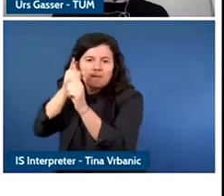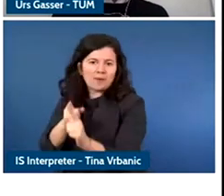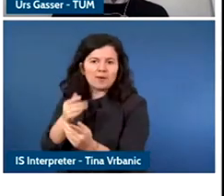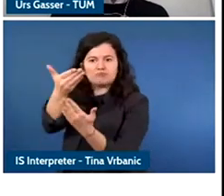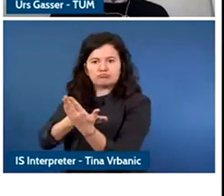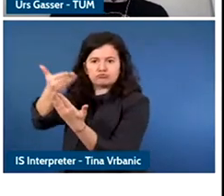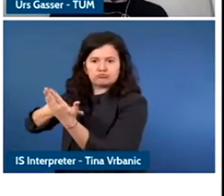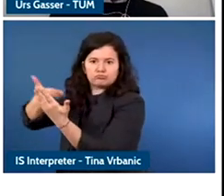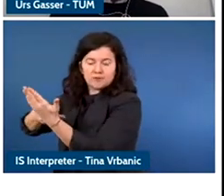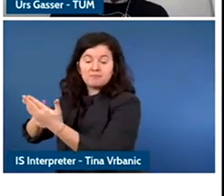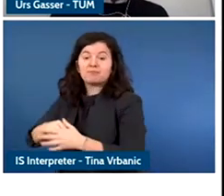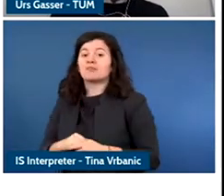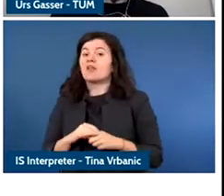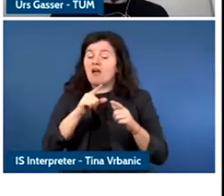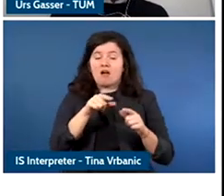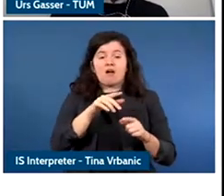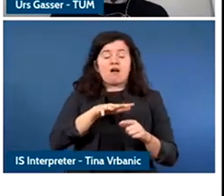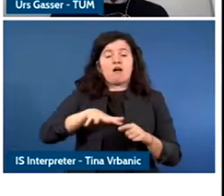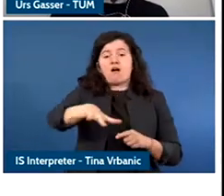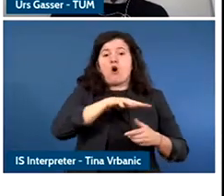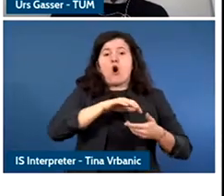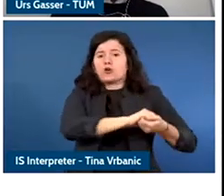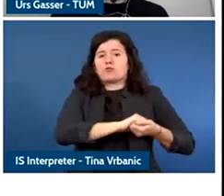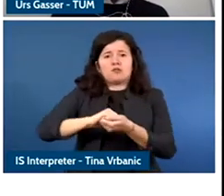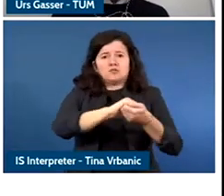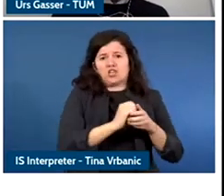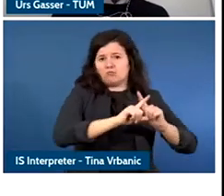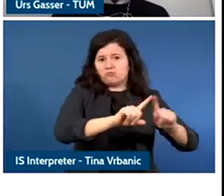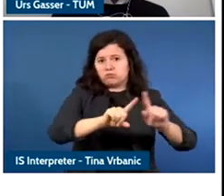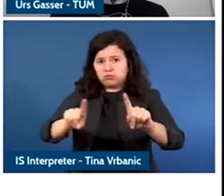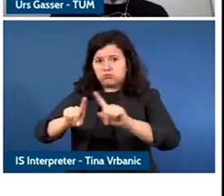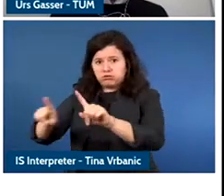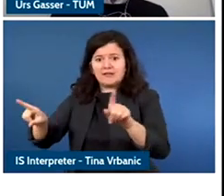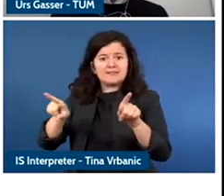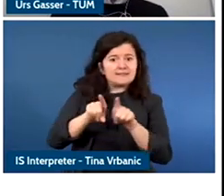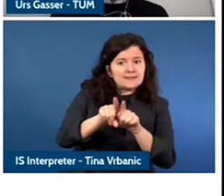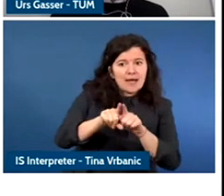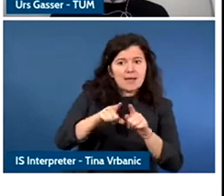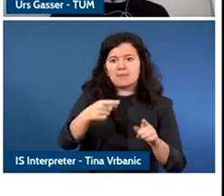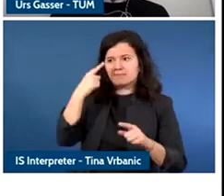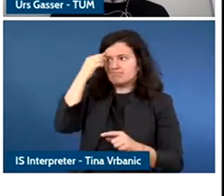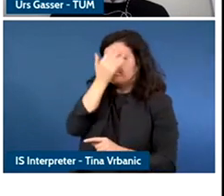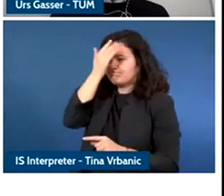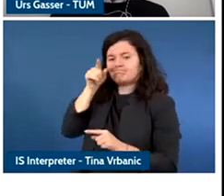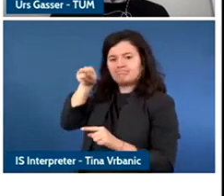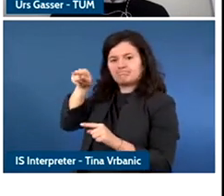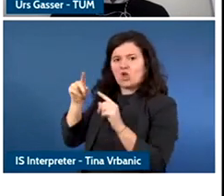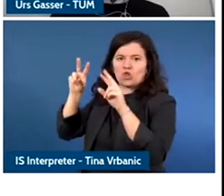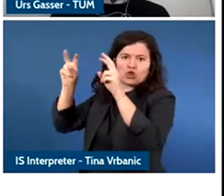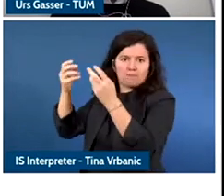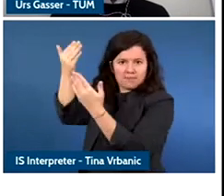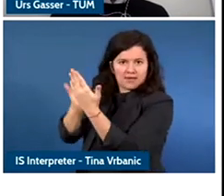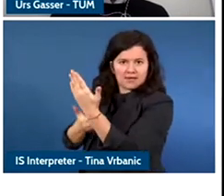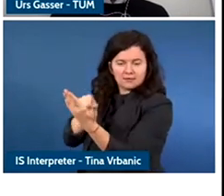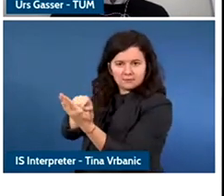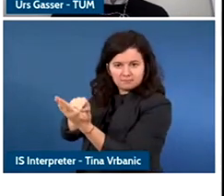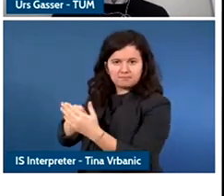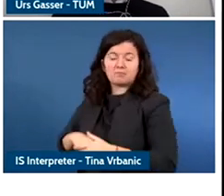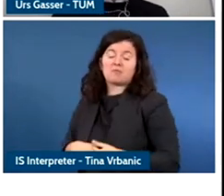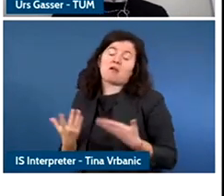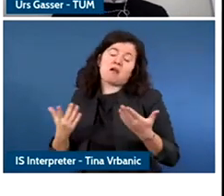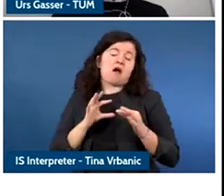mentioned here as well as individual countries, NGO's and the like have